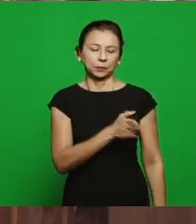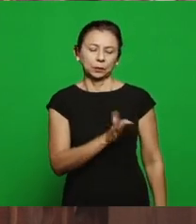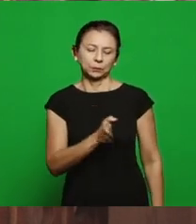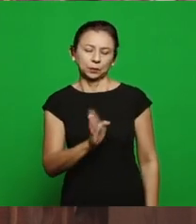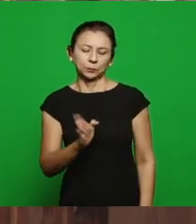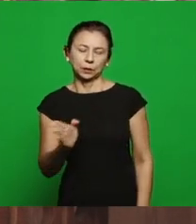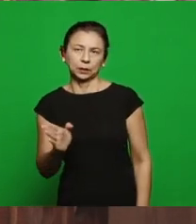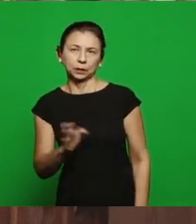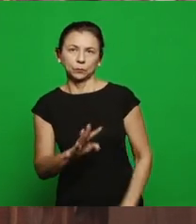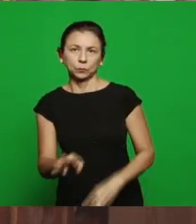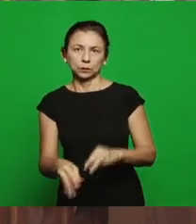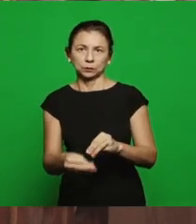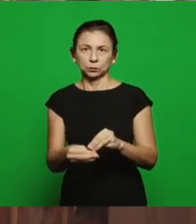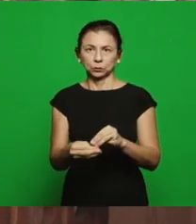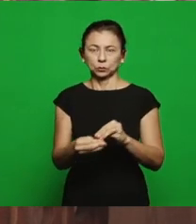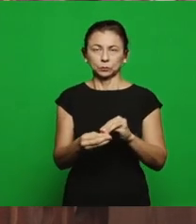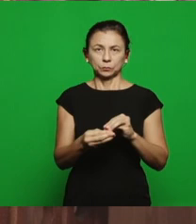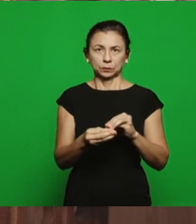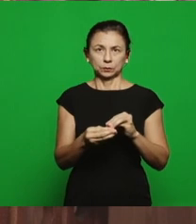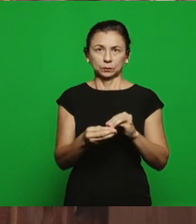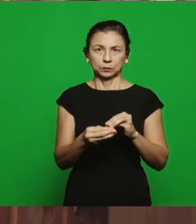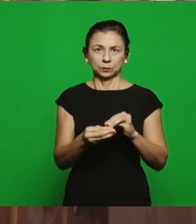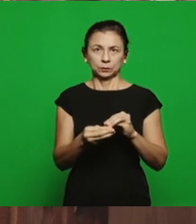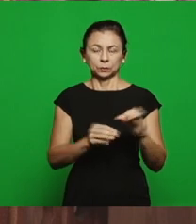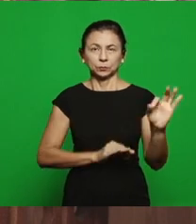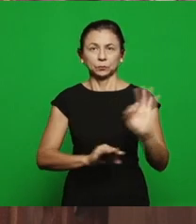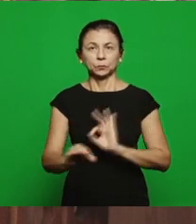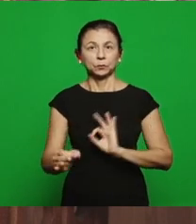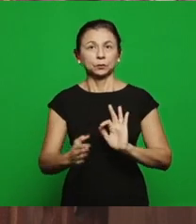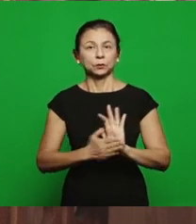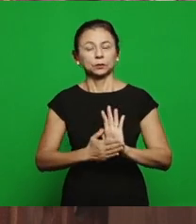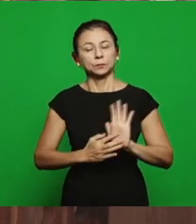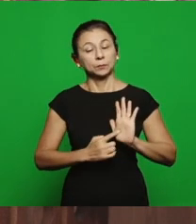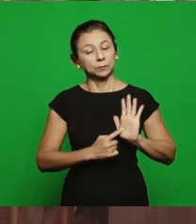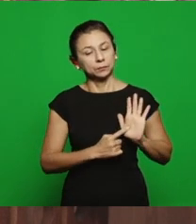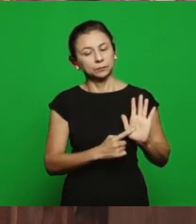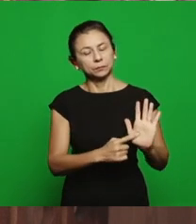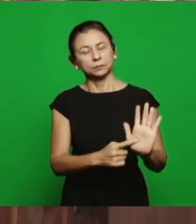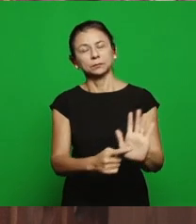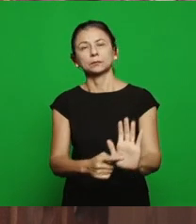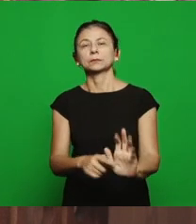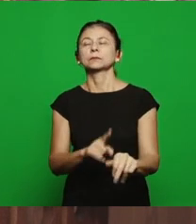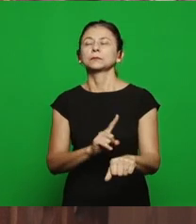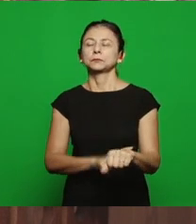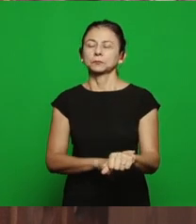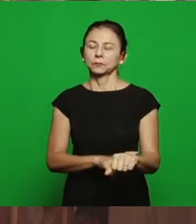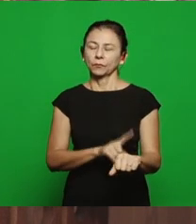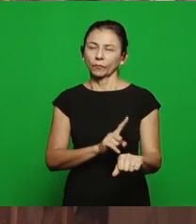pointing to one moment that will decide